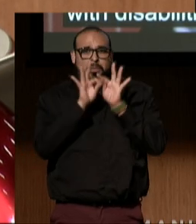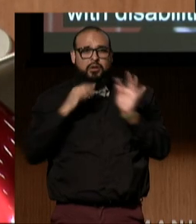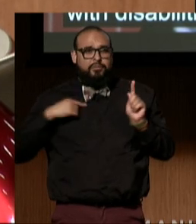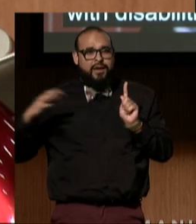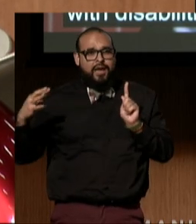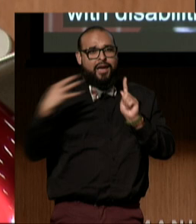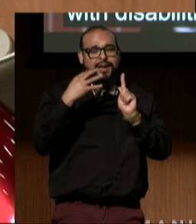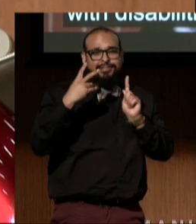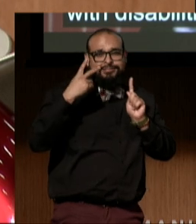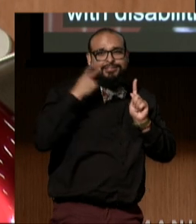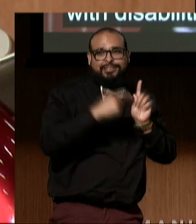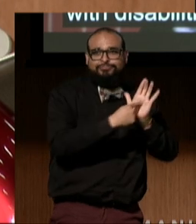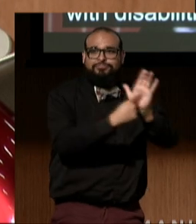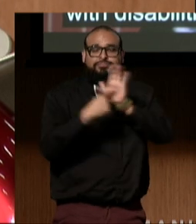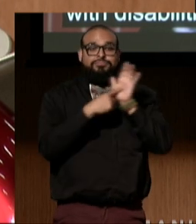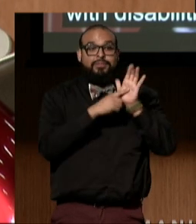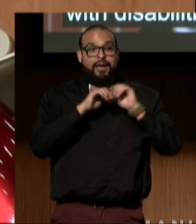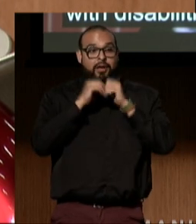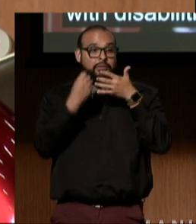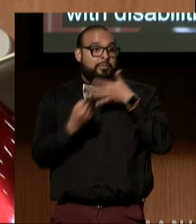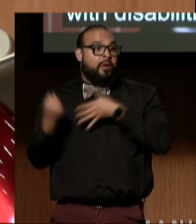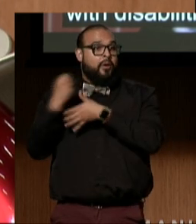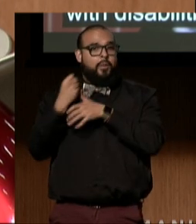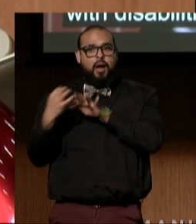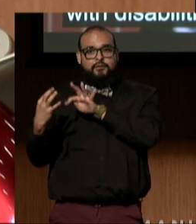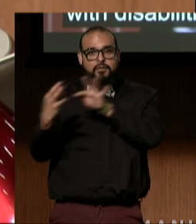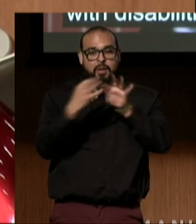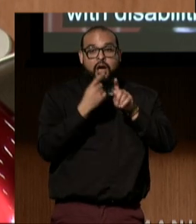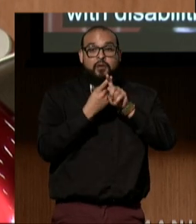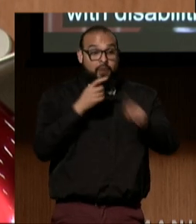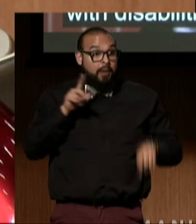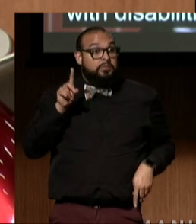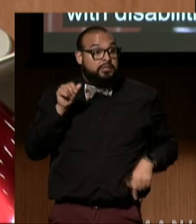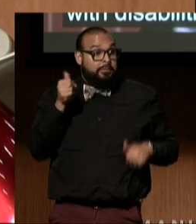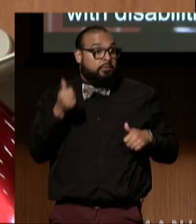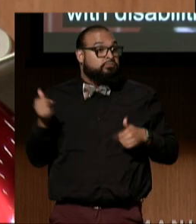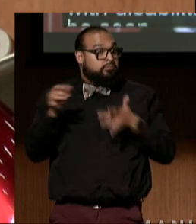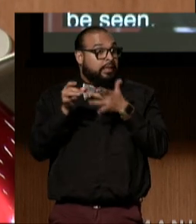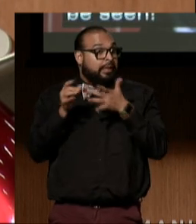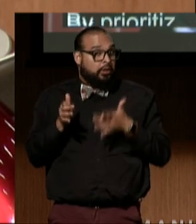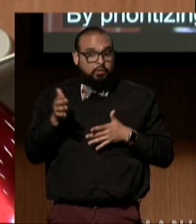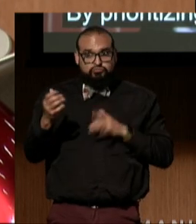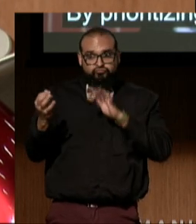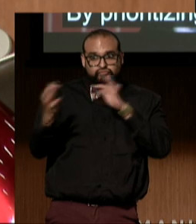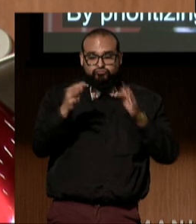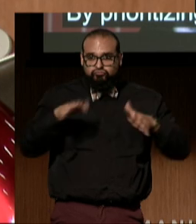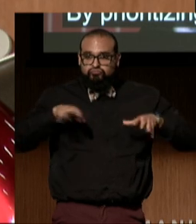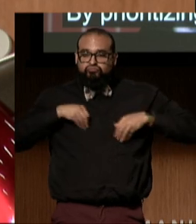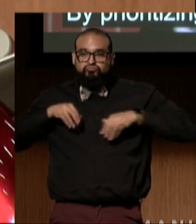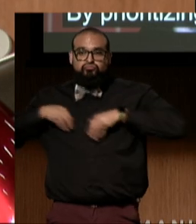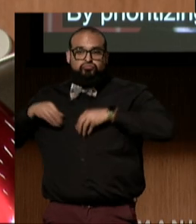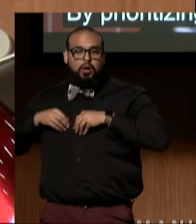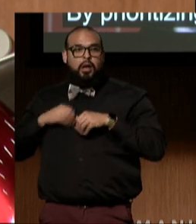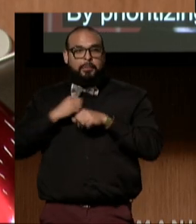By prioritizing feedback directly from disabled leaders and ensuring that disability representation